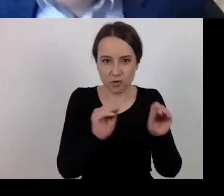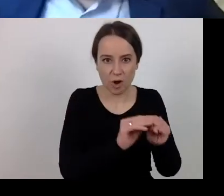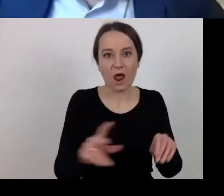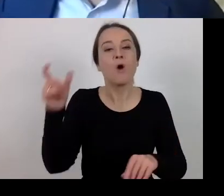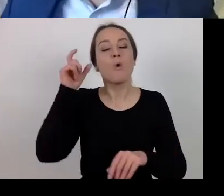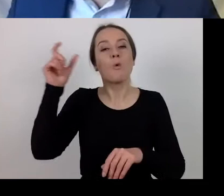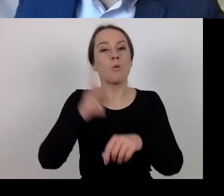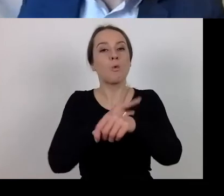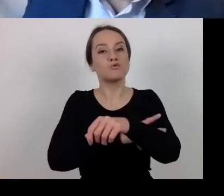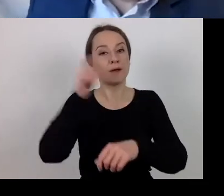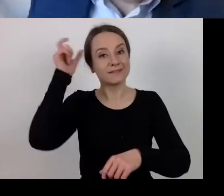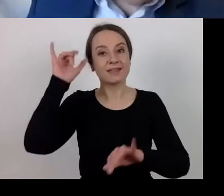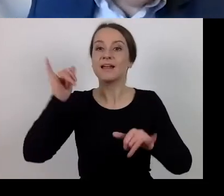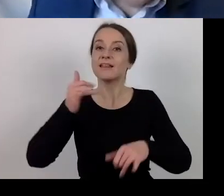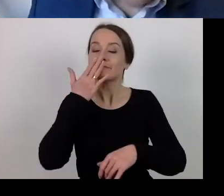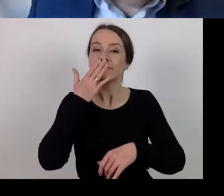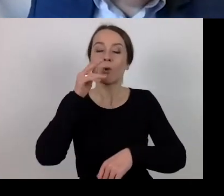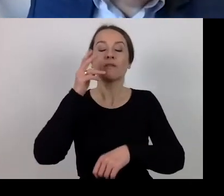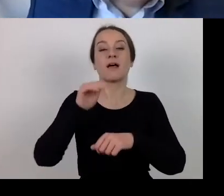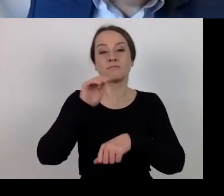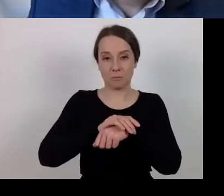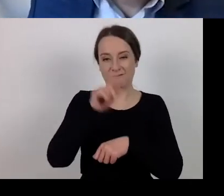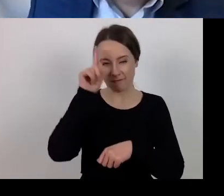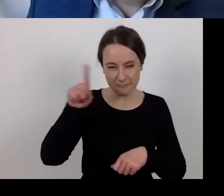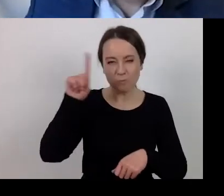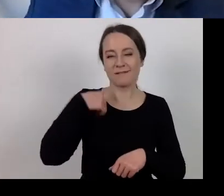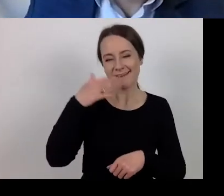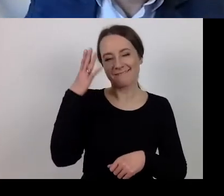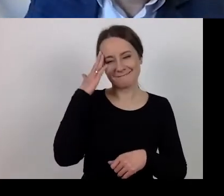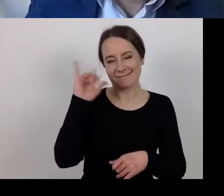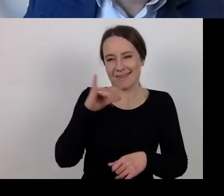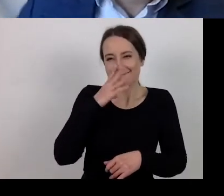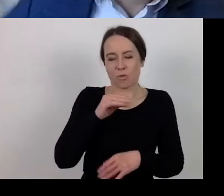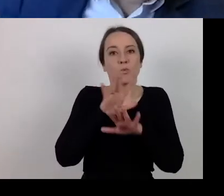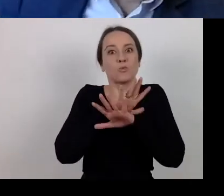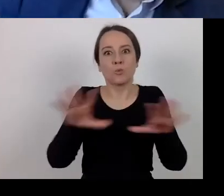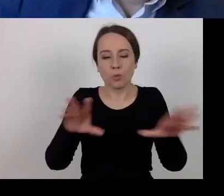in the field of public procurement procedures. There is a large number of training courses covering